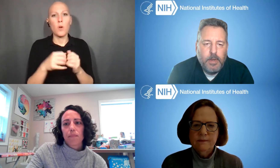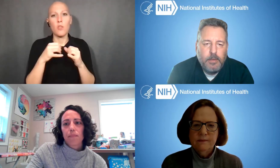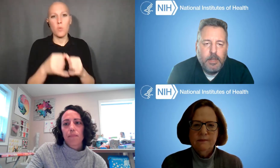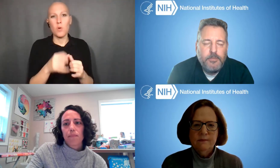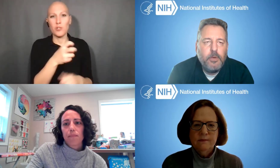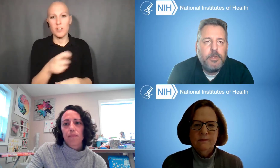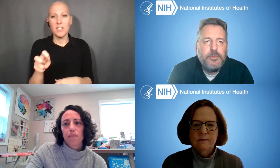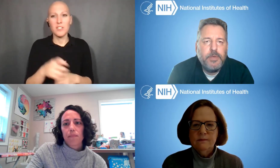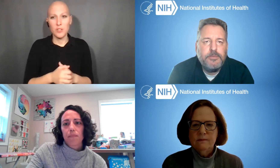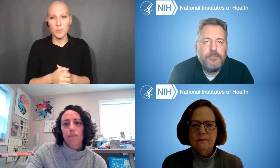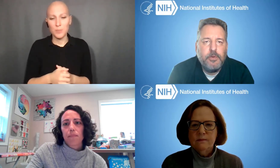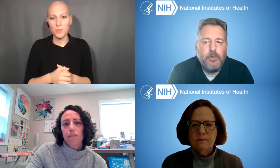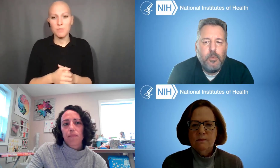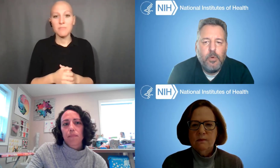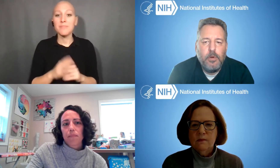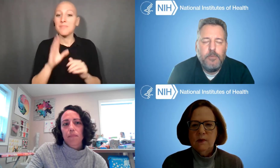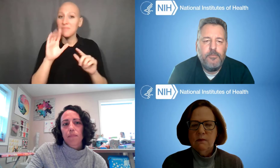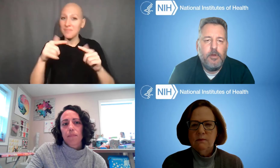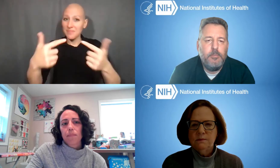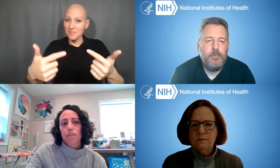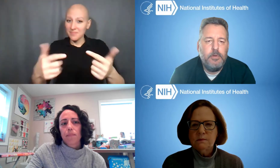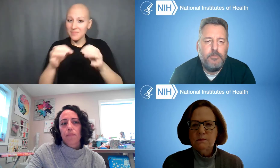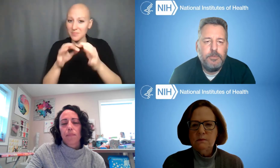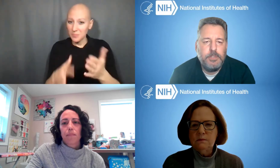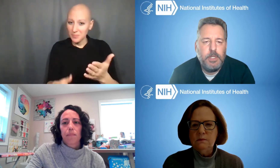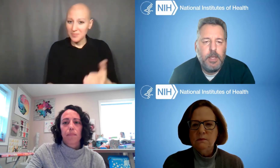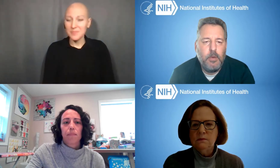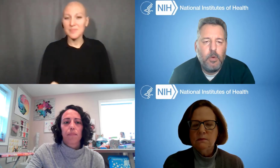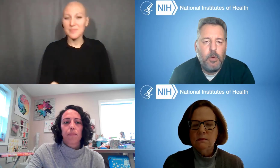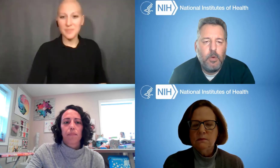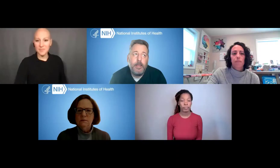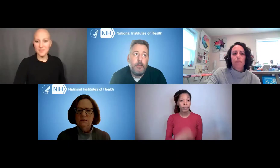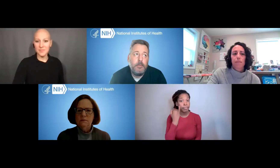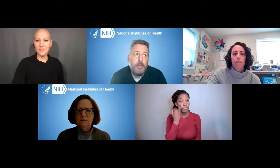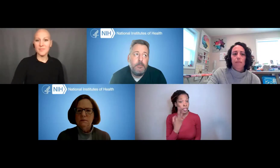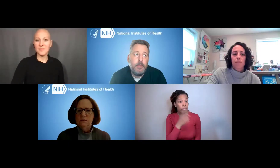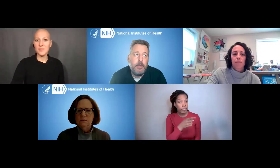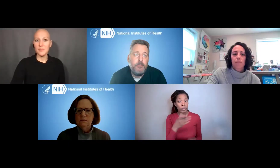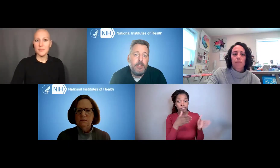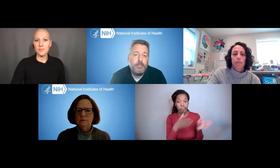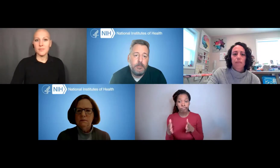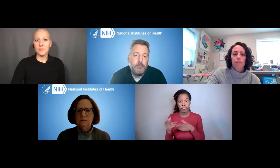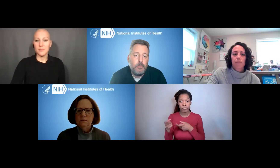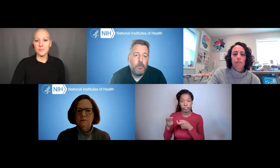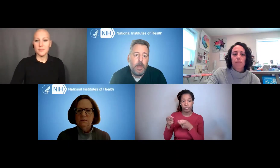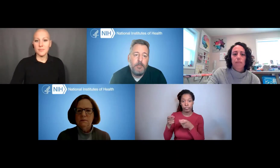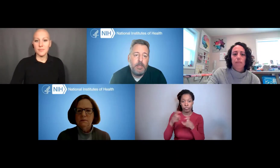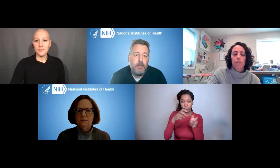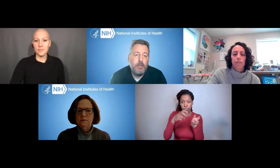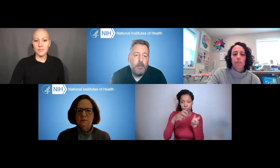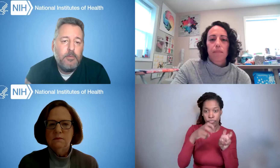Scott Cooper: And if you want to transfer an award from University for an invention or IP,